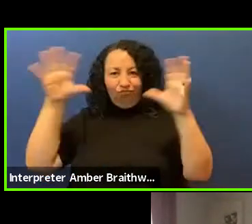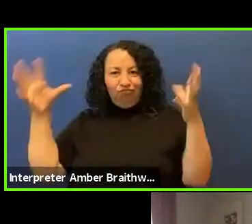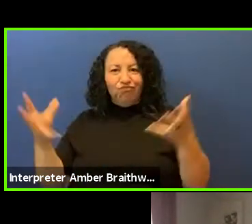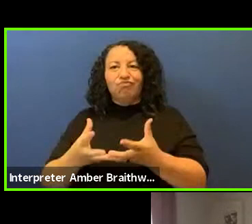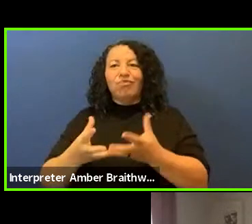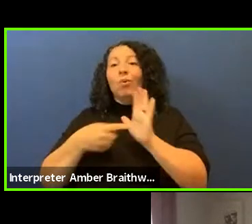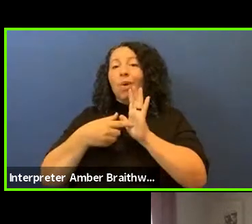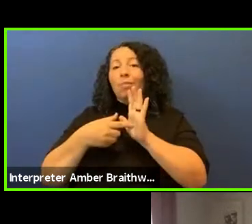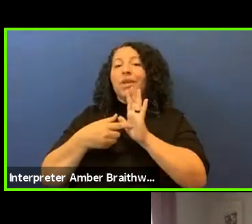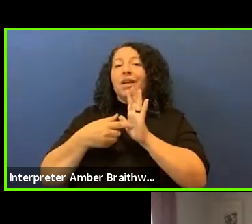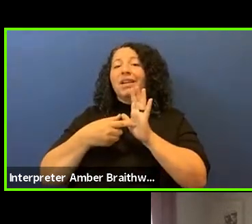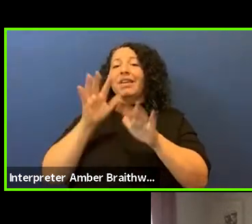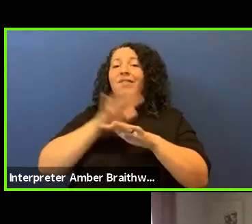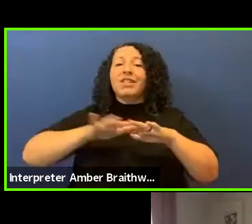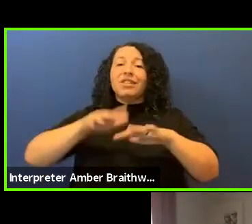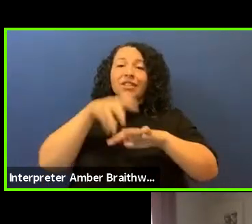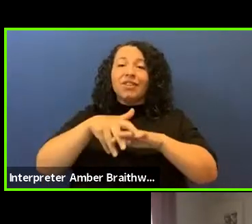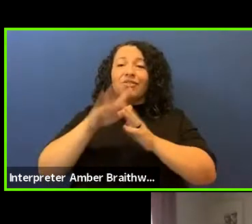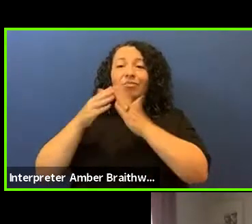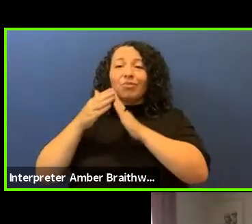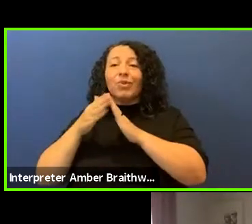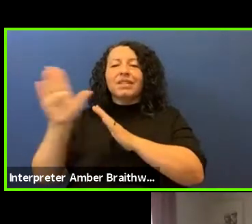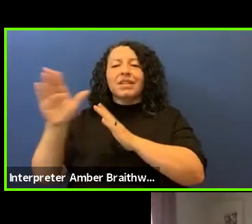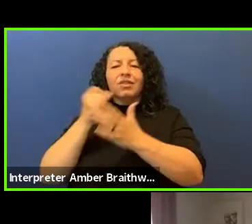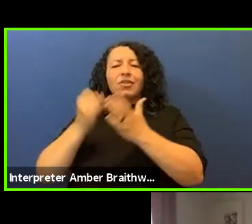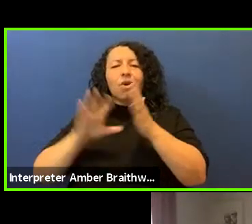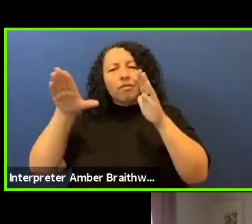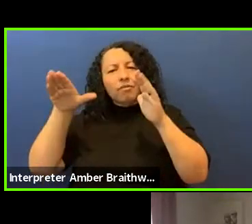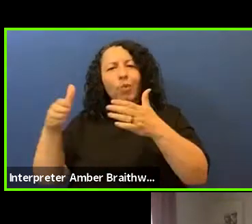first on social justice, and on the personal freedom to live with